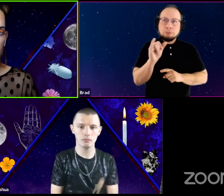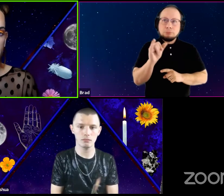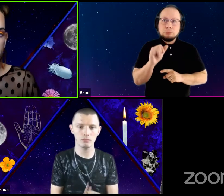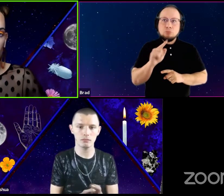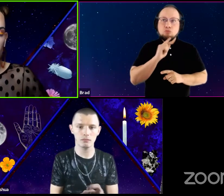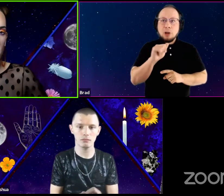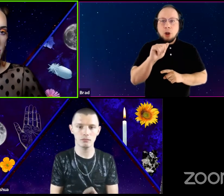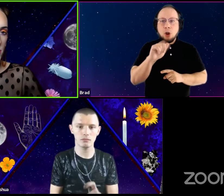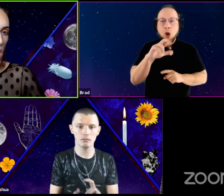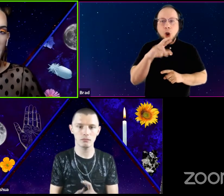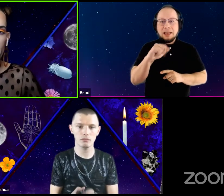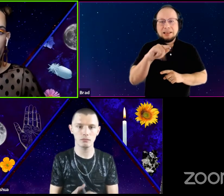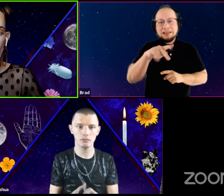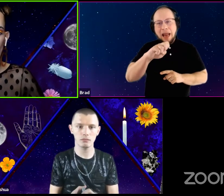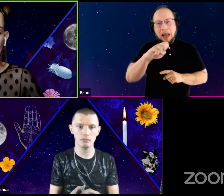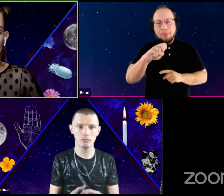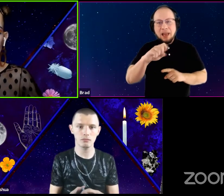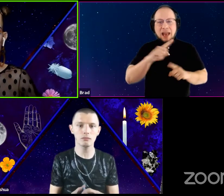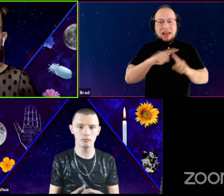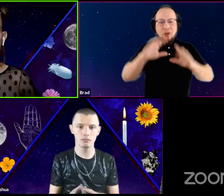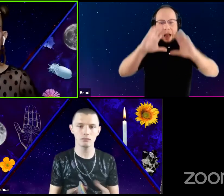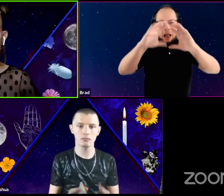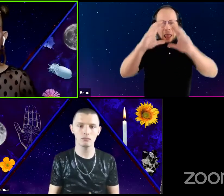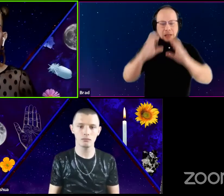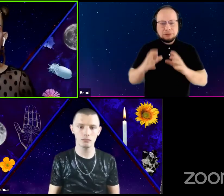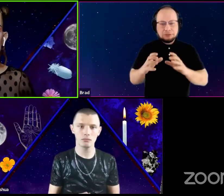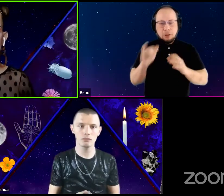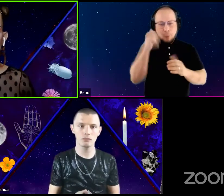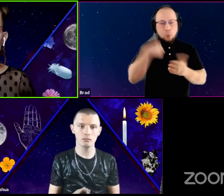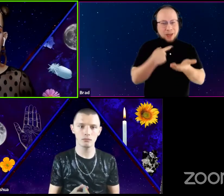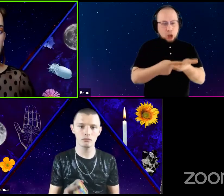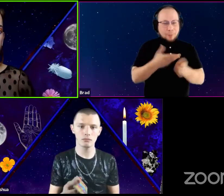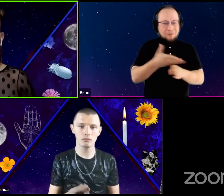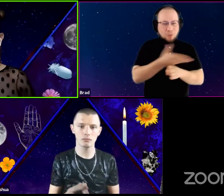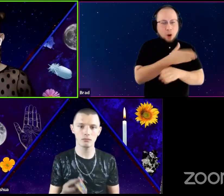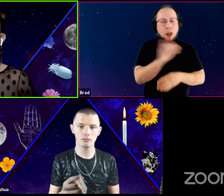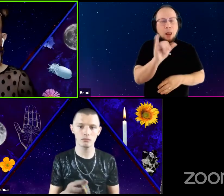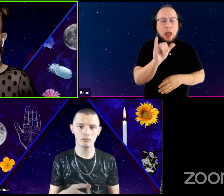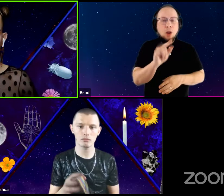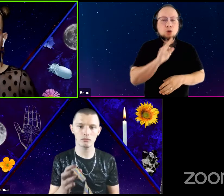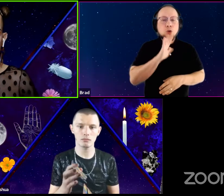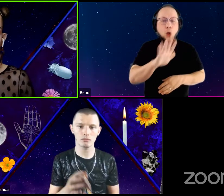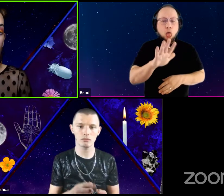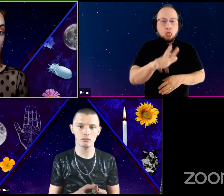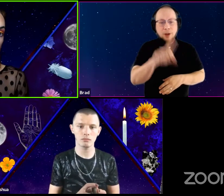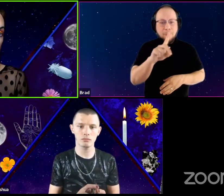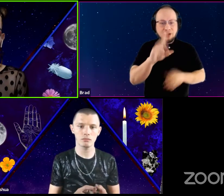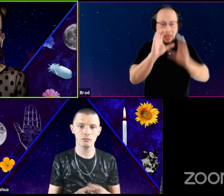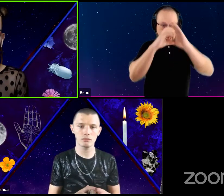Like we were talking before about taking your three-dimensional lens, to a two dimensional character.